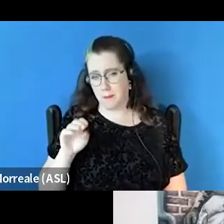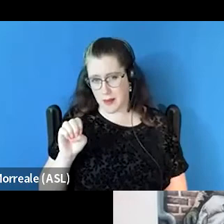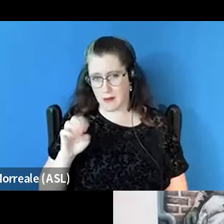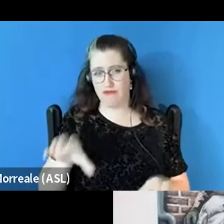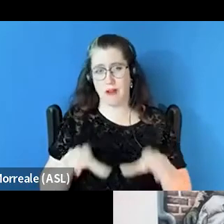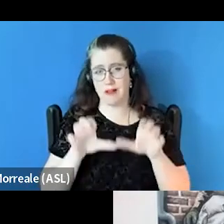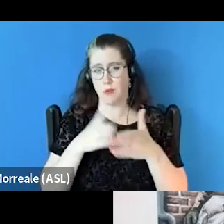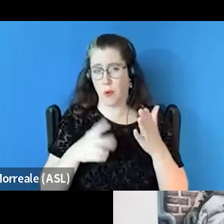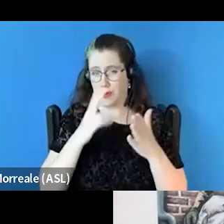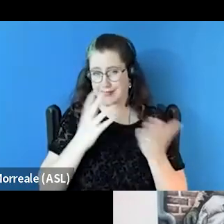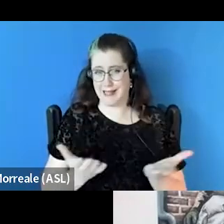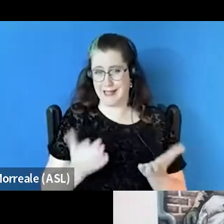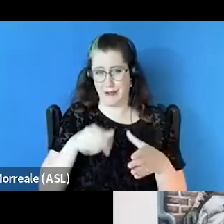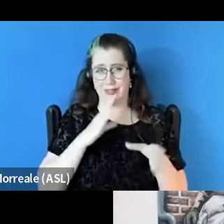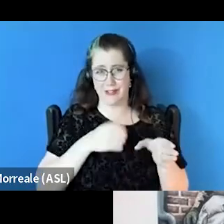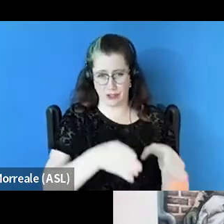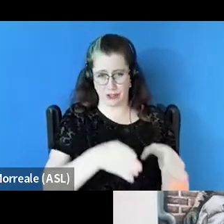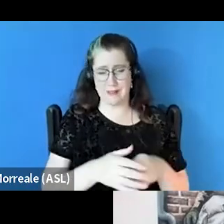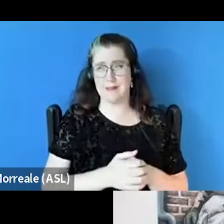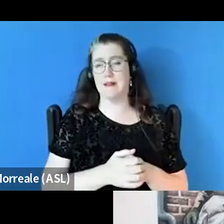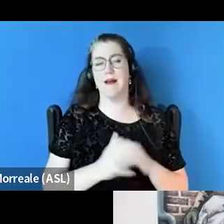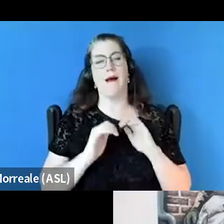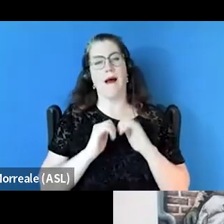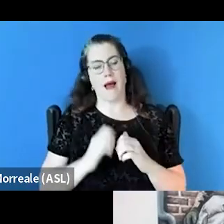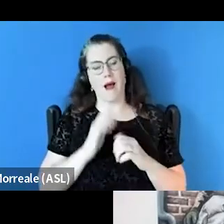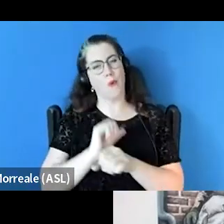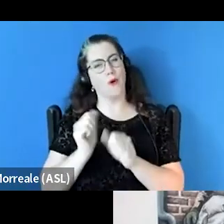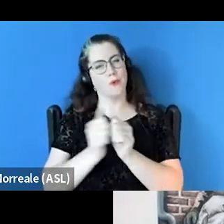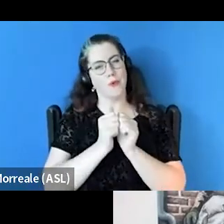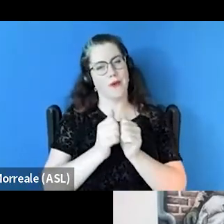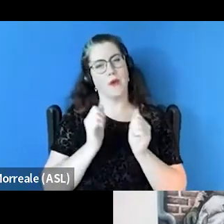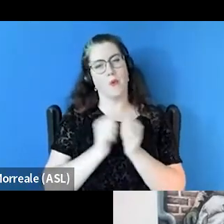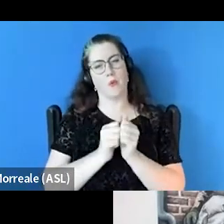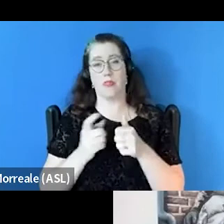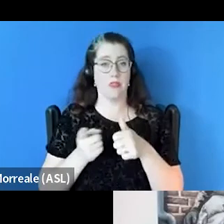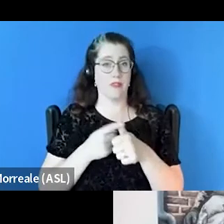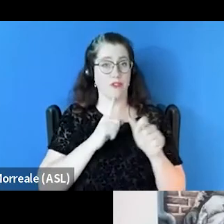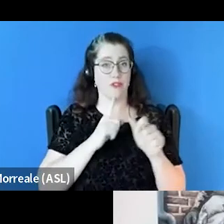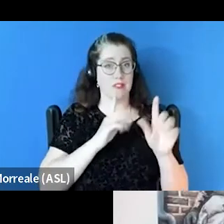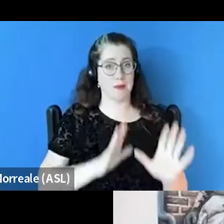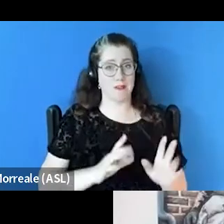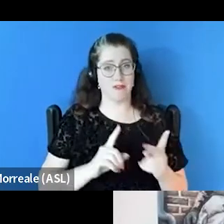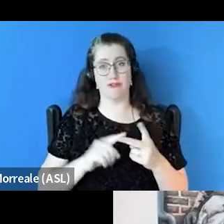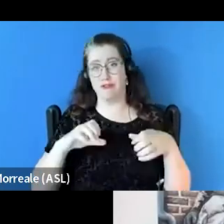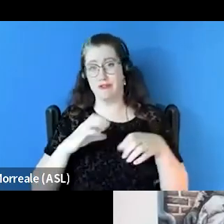and how we're gonna work together with our first responders, our crisis systems, our emergency departments